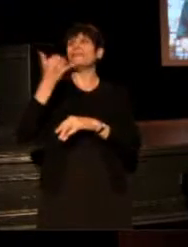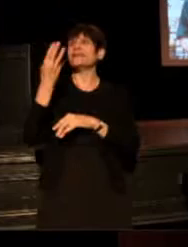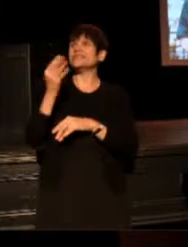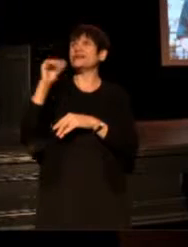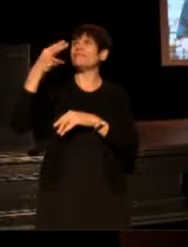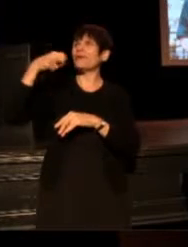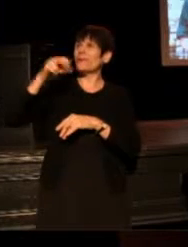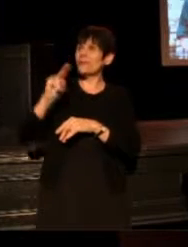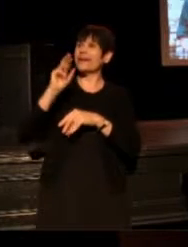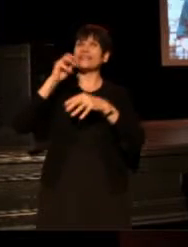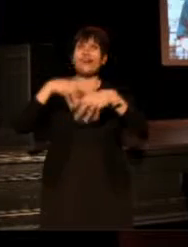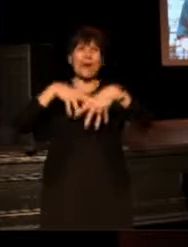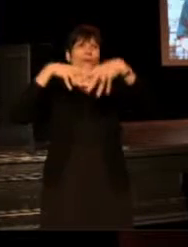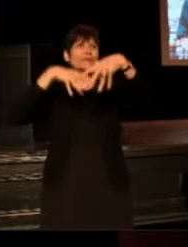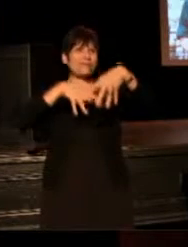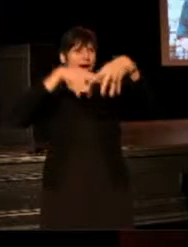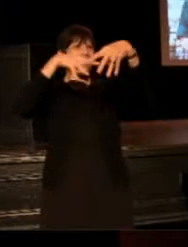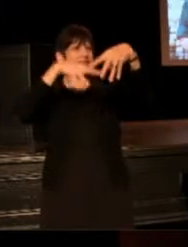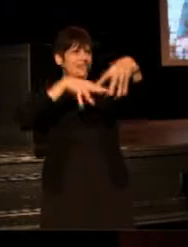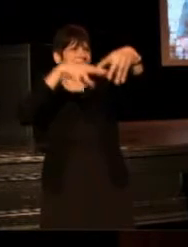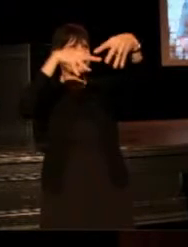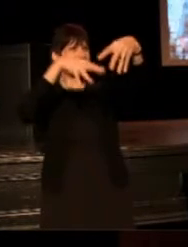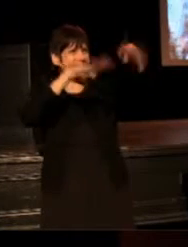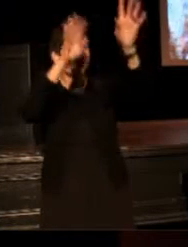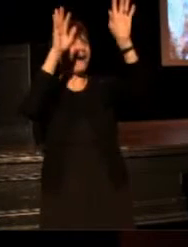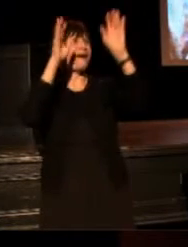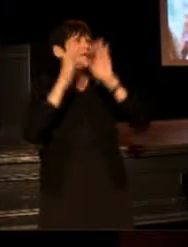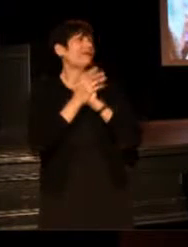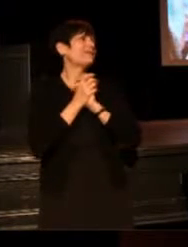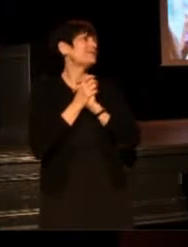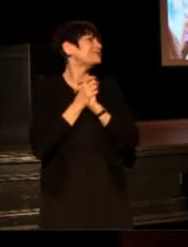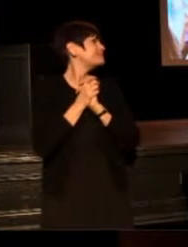When Jim O'Quinn goes marching out